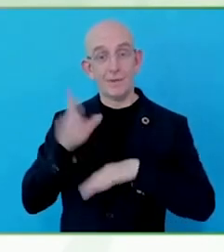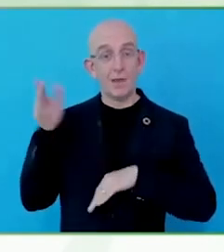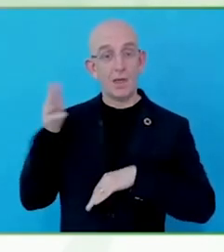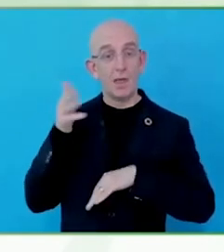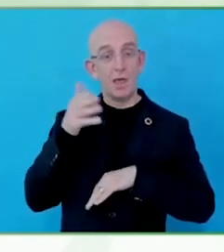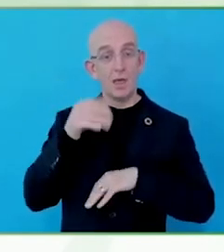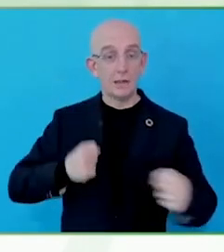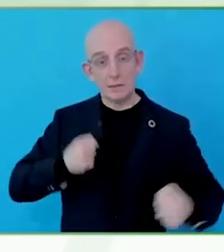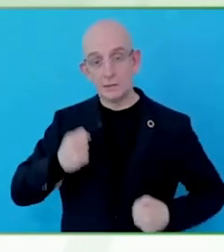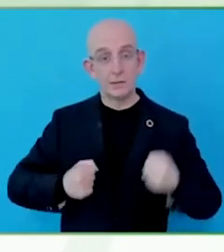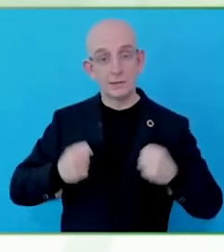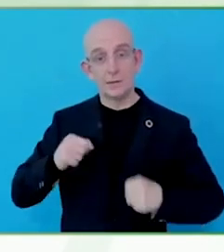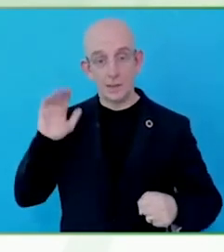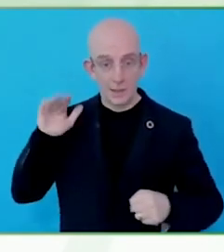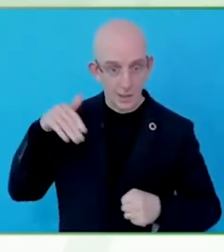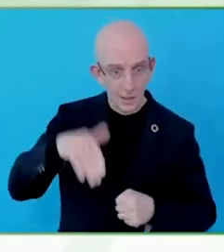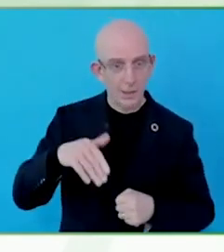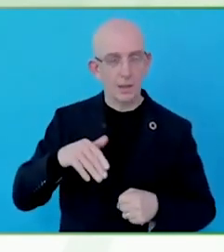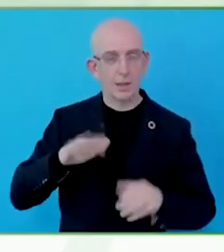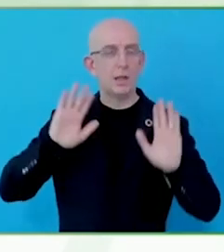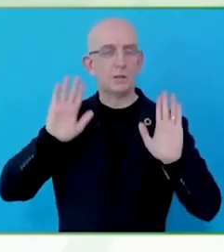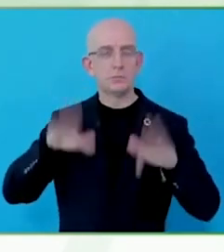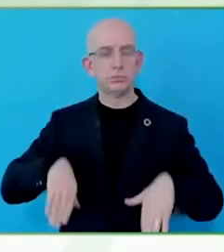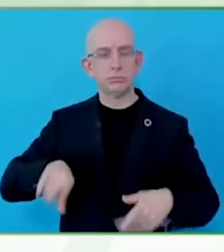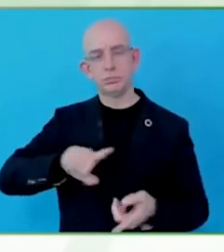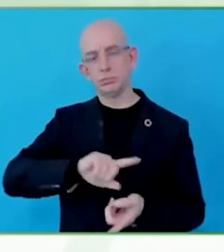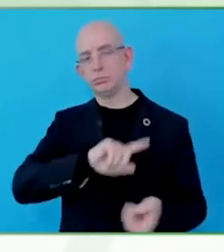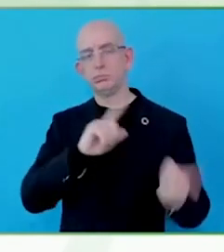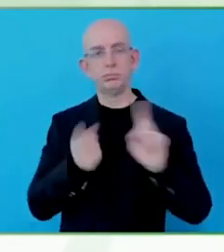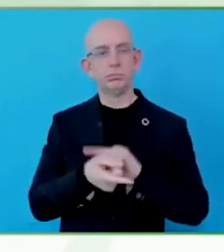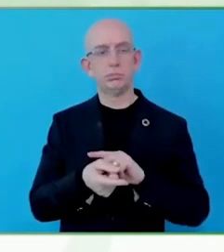Its being very much used in banks, shops, goverments and more. It has been all over Brazil.